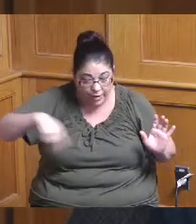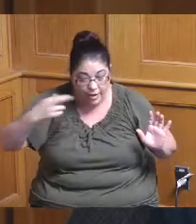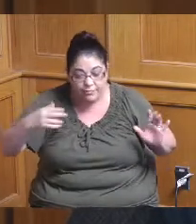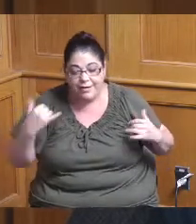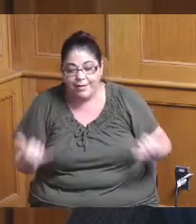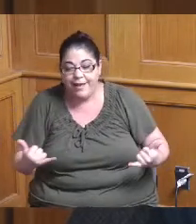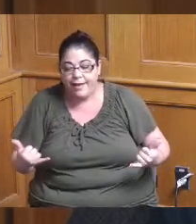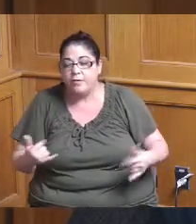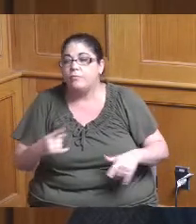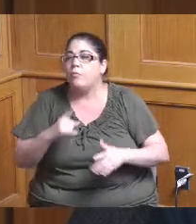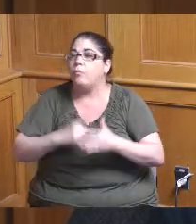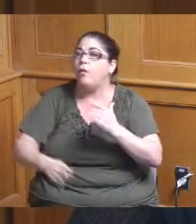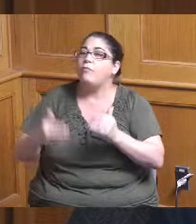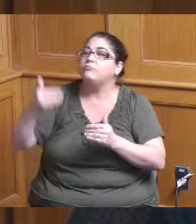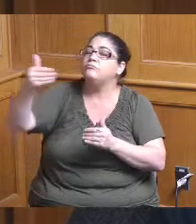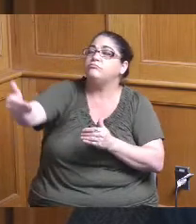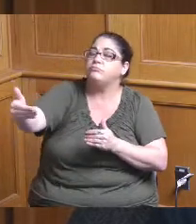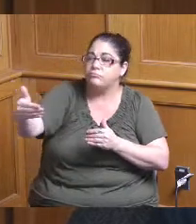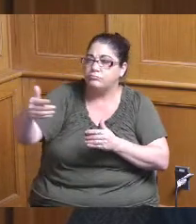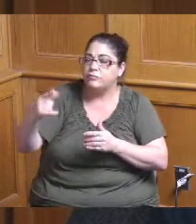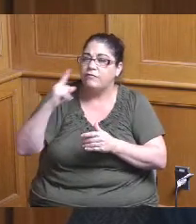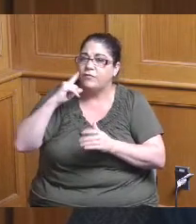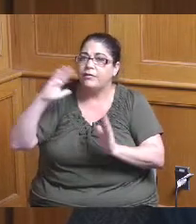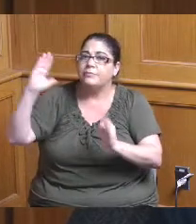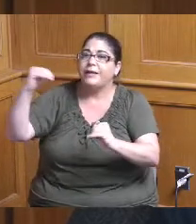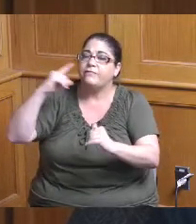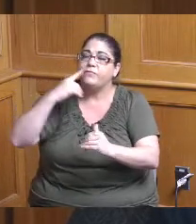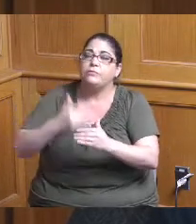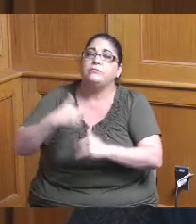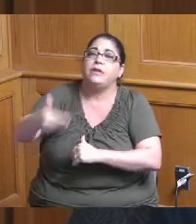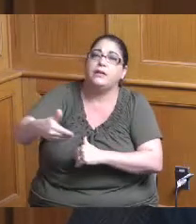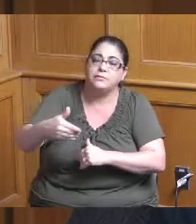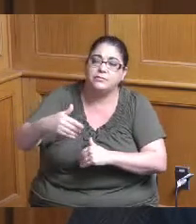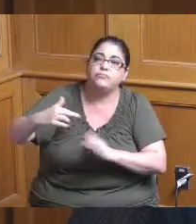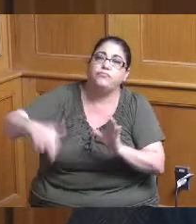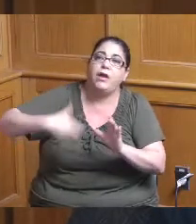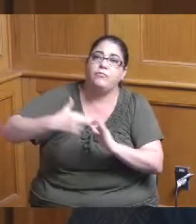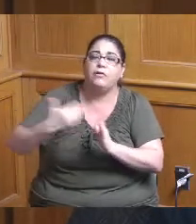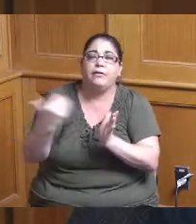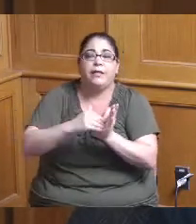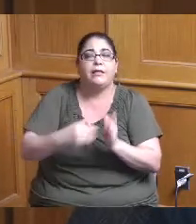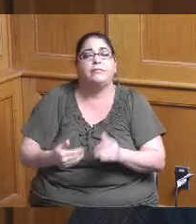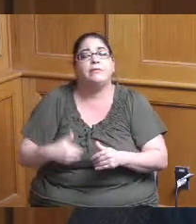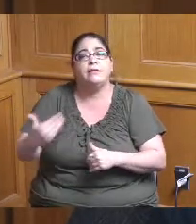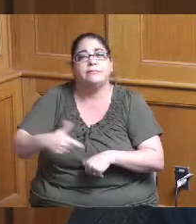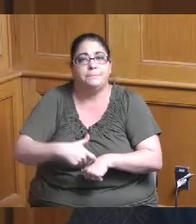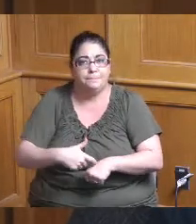out there and what might we expect by way of a next round of these funds I think your